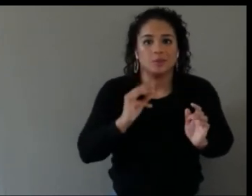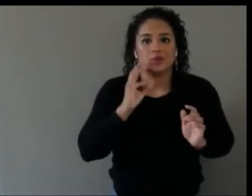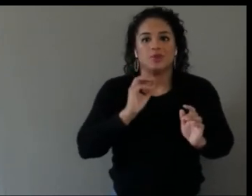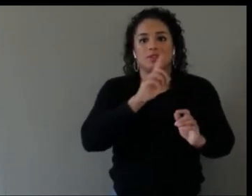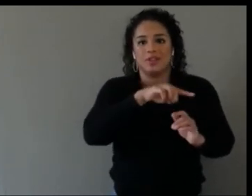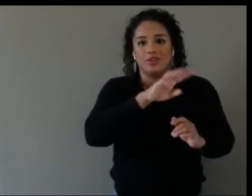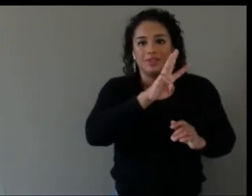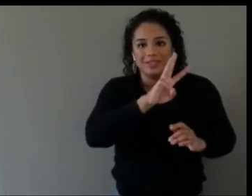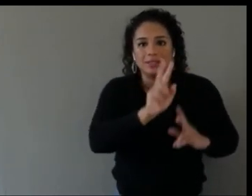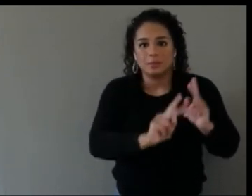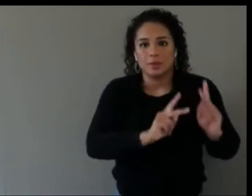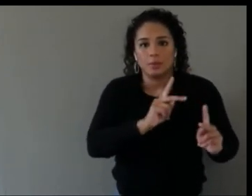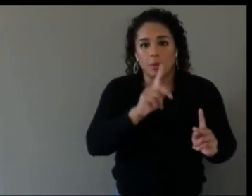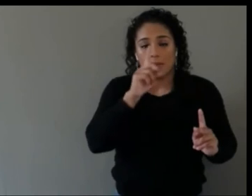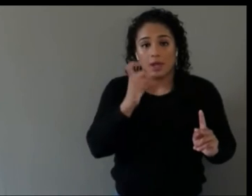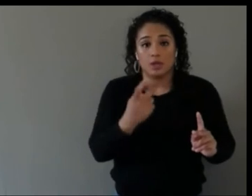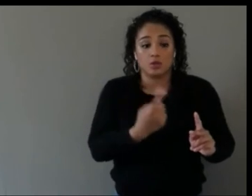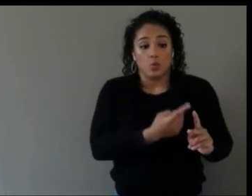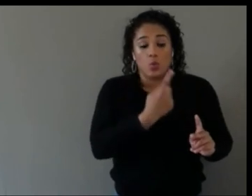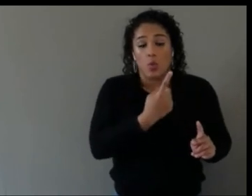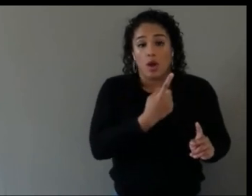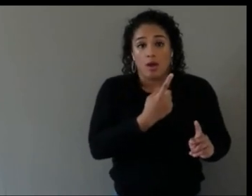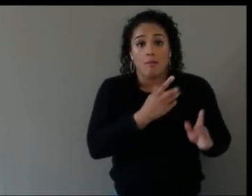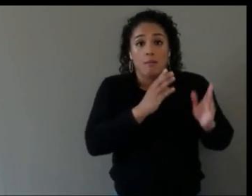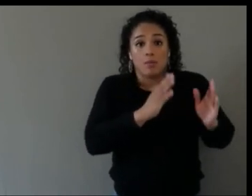experience, and one of the characteristics, their other characteristics, will take